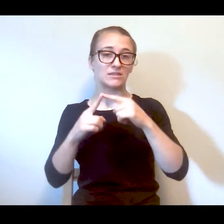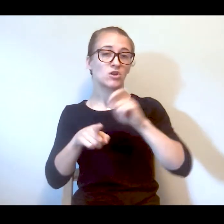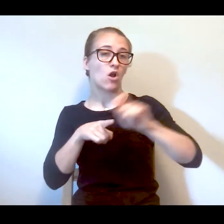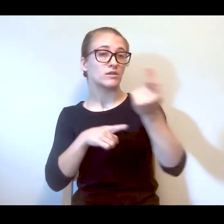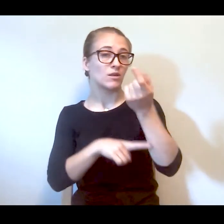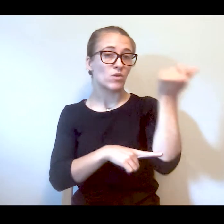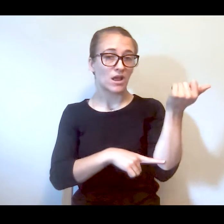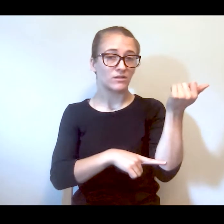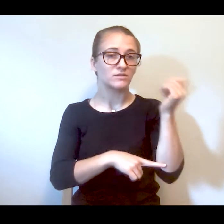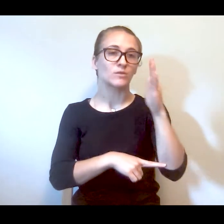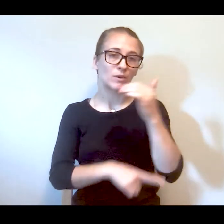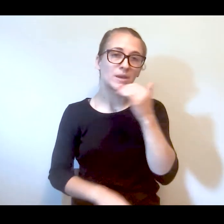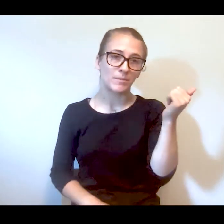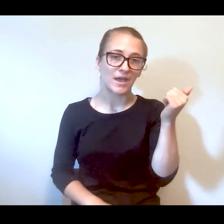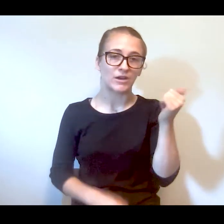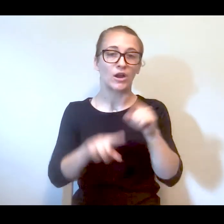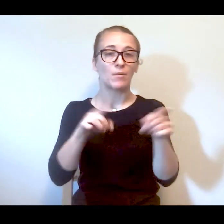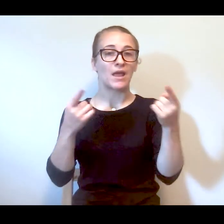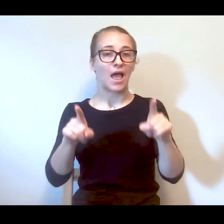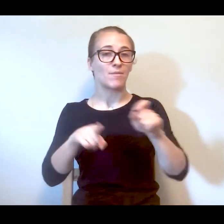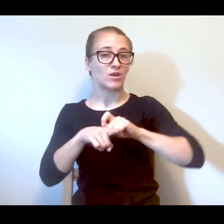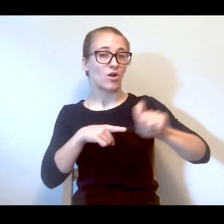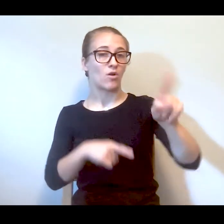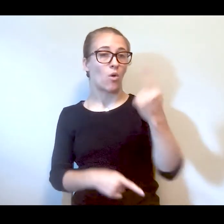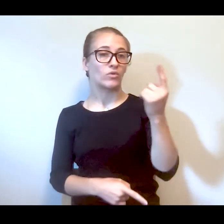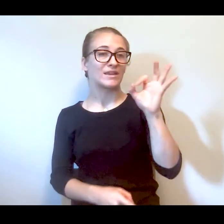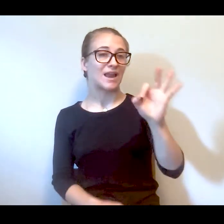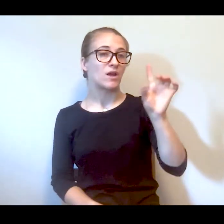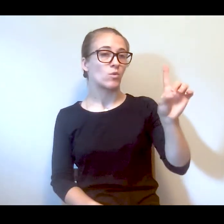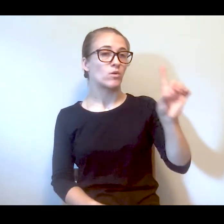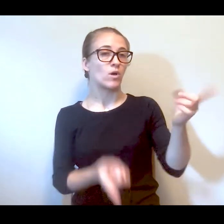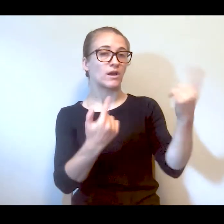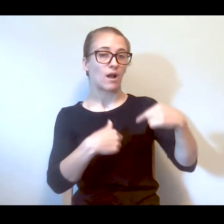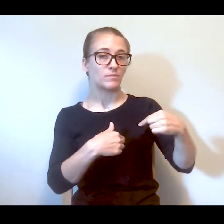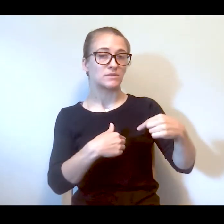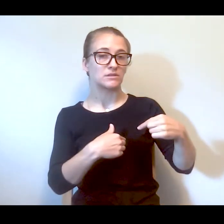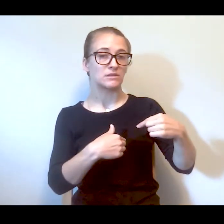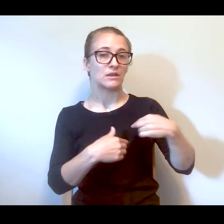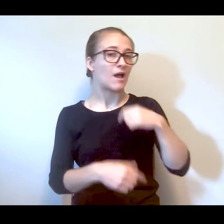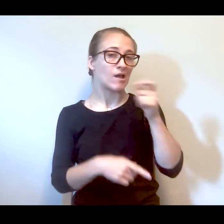call someone else to show up it would be better. But when I call, only 911 comes so I just don't call